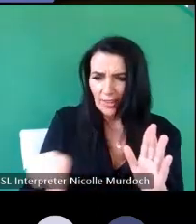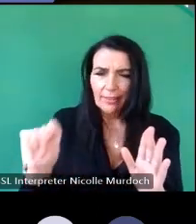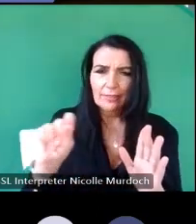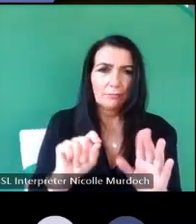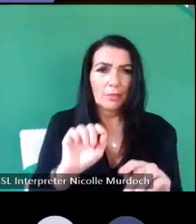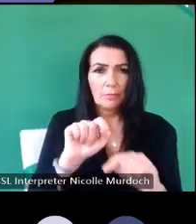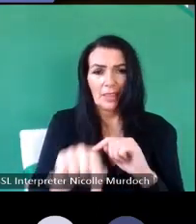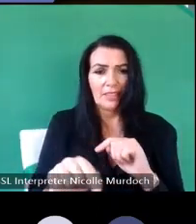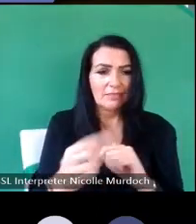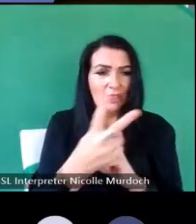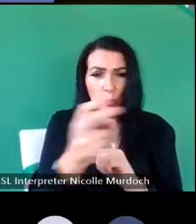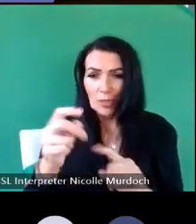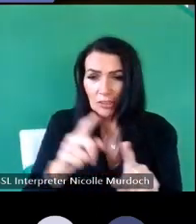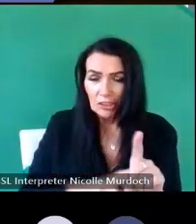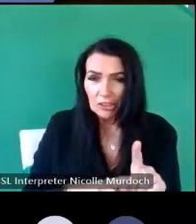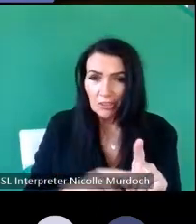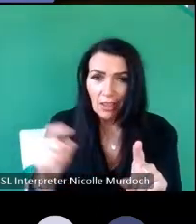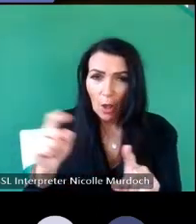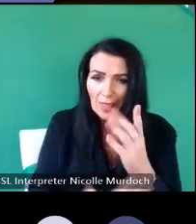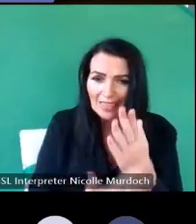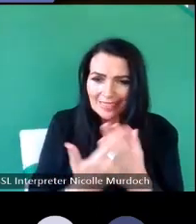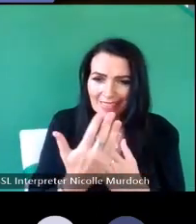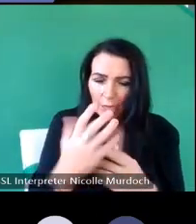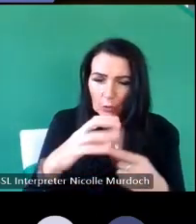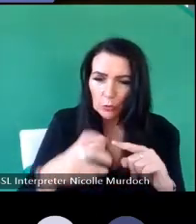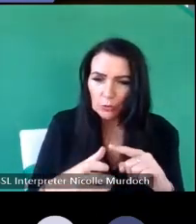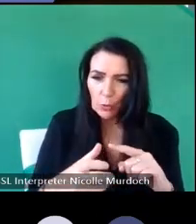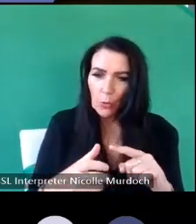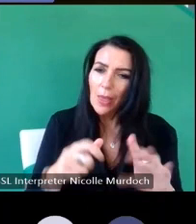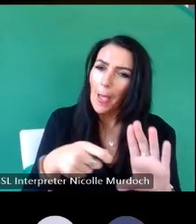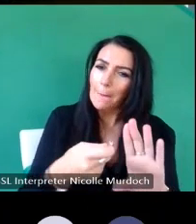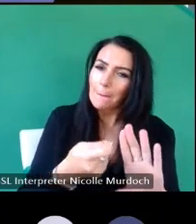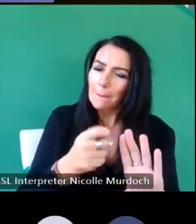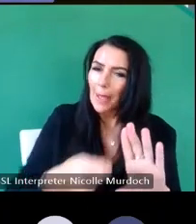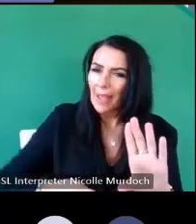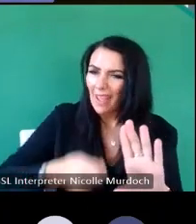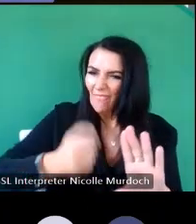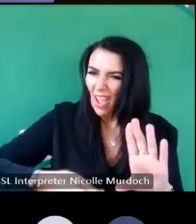to come along and say oh that's a new stone oh there Mason mark map I wonder about him their